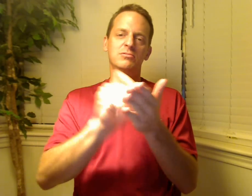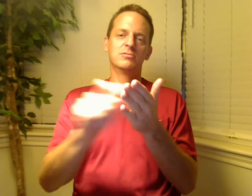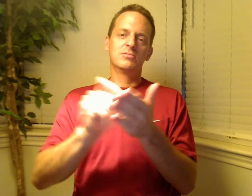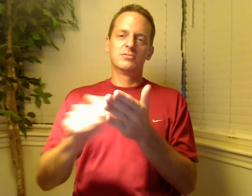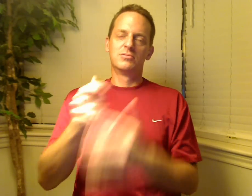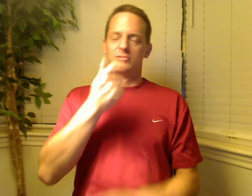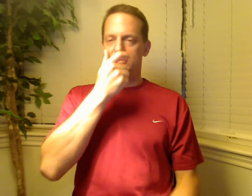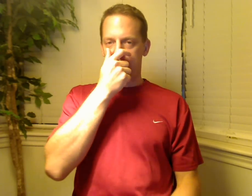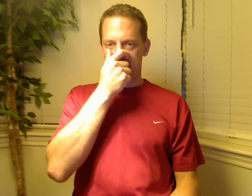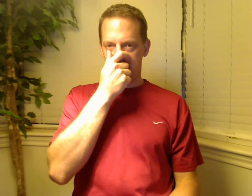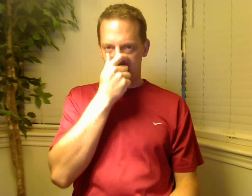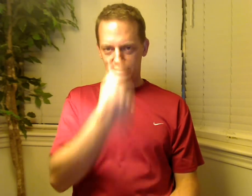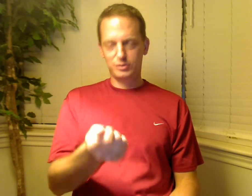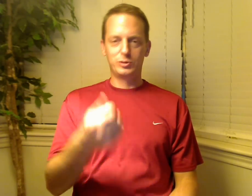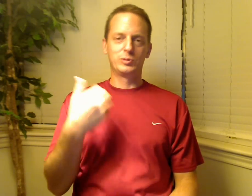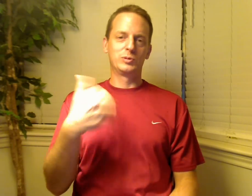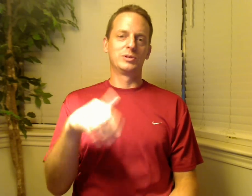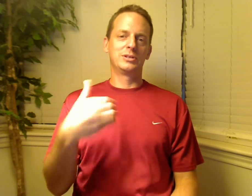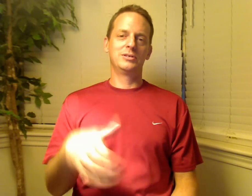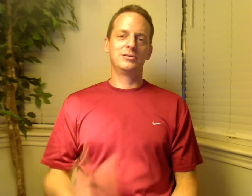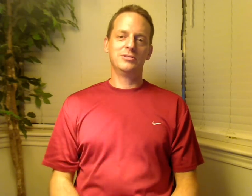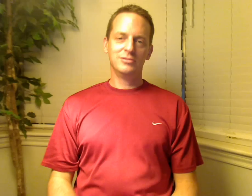seeing what Deaf people had been through and then wrote this book. It is a very interesting book!